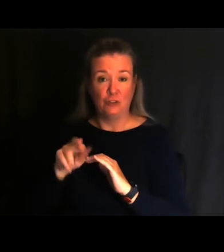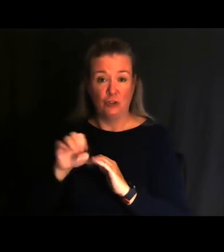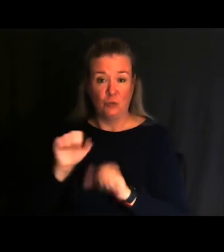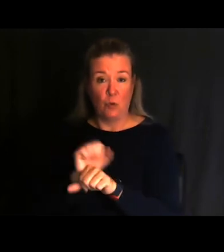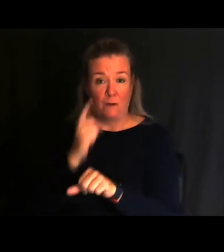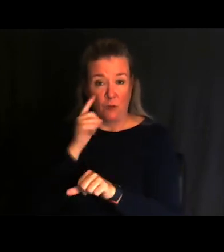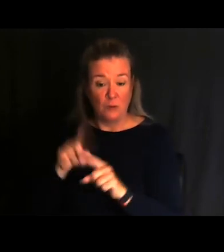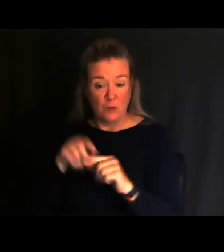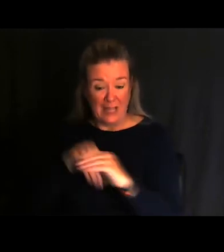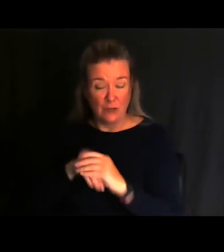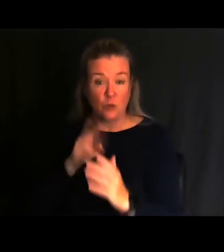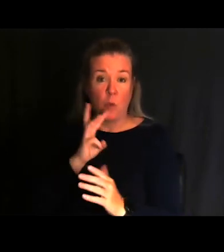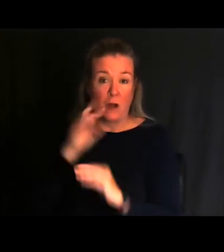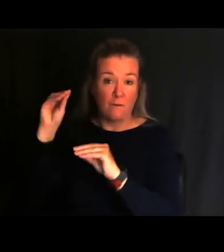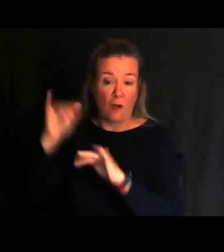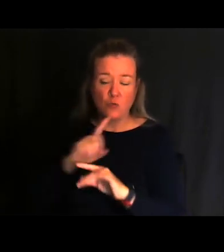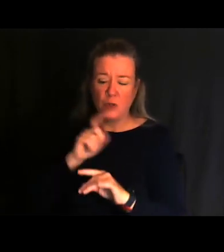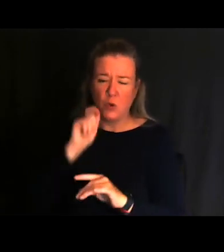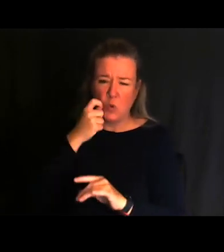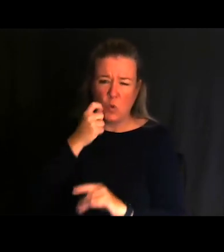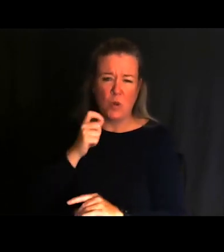get into the waterfall and he's a very cool kid to watch do this.